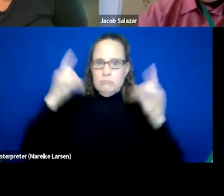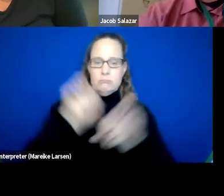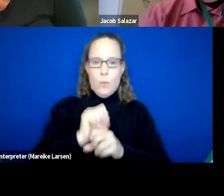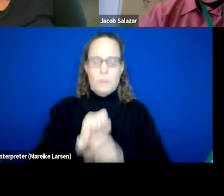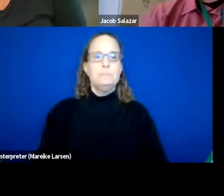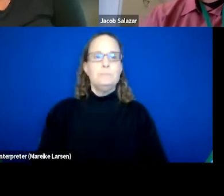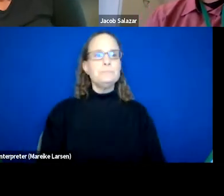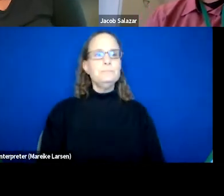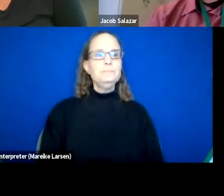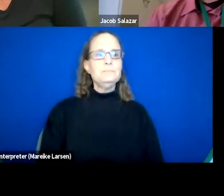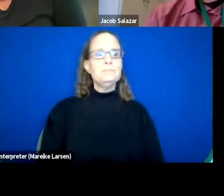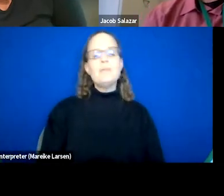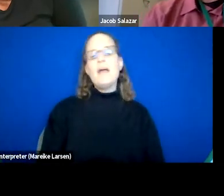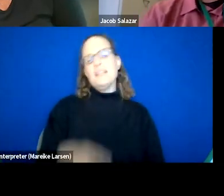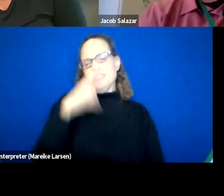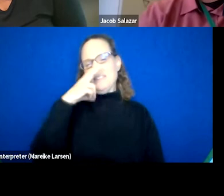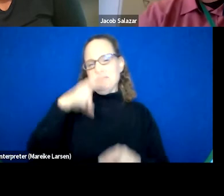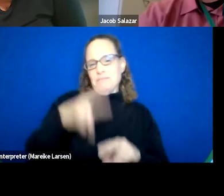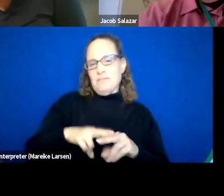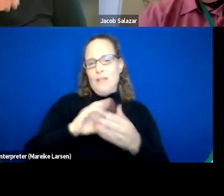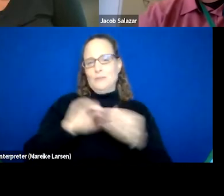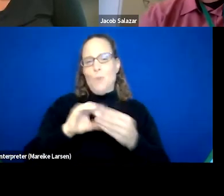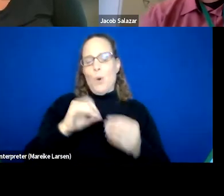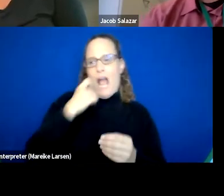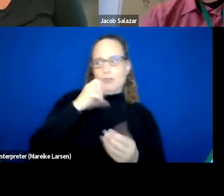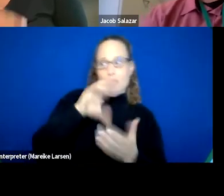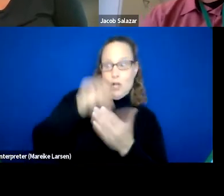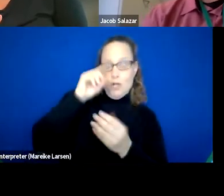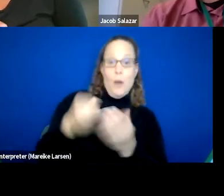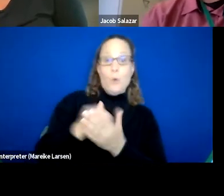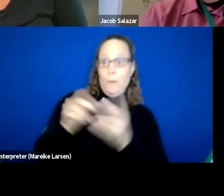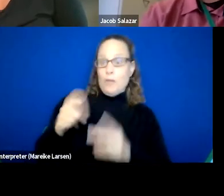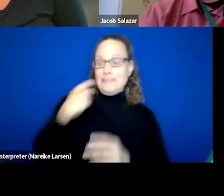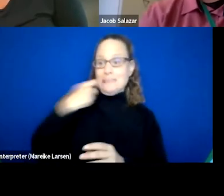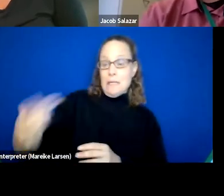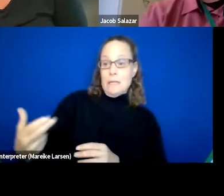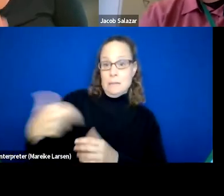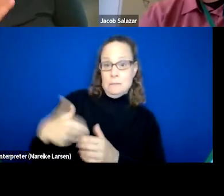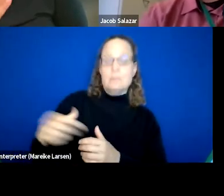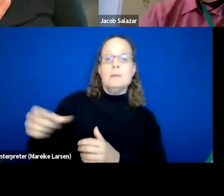And just a fun, just little story. 'Cause I just learned about a new hire that we had, who went through our culinary program recently